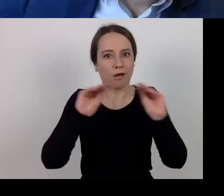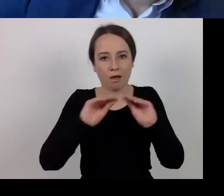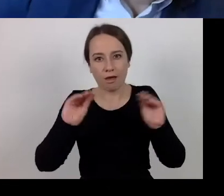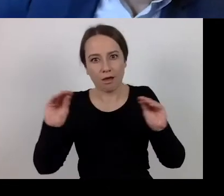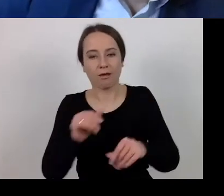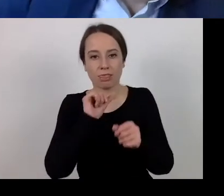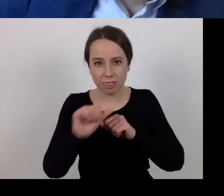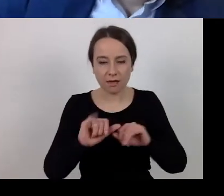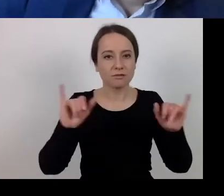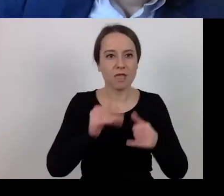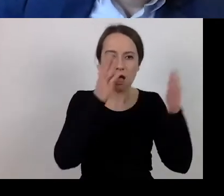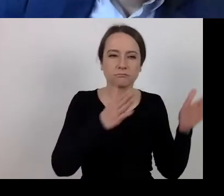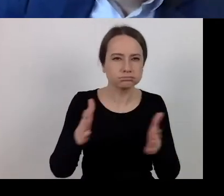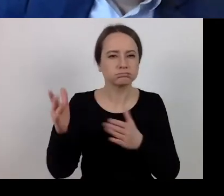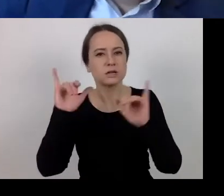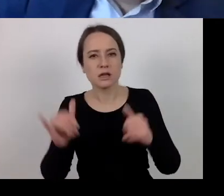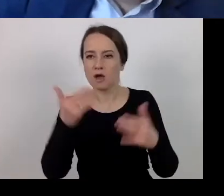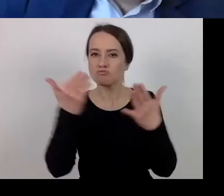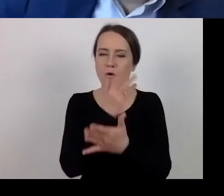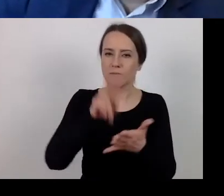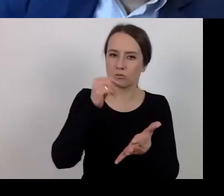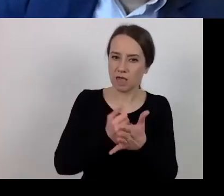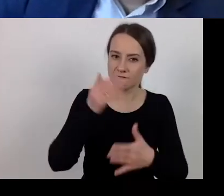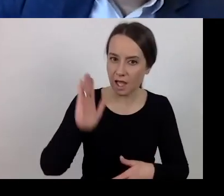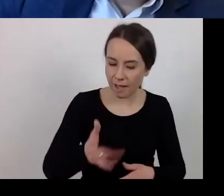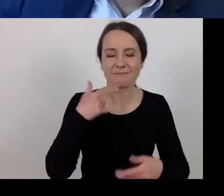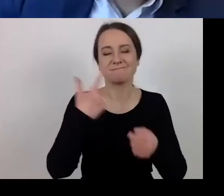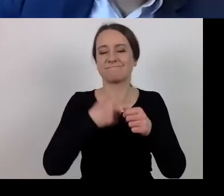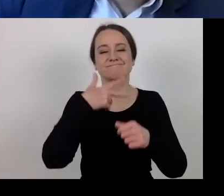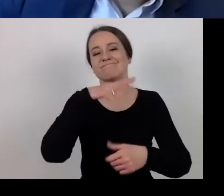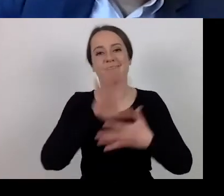the requirements of the new law. The new law consists of 623 articles.